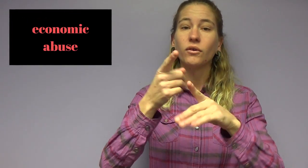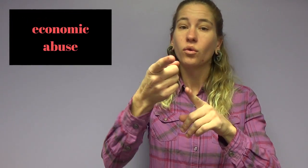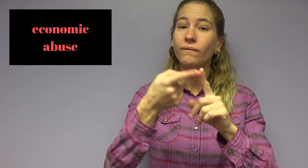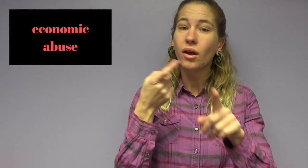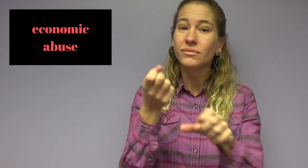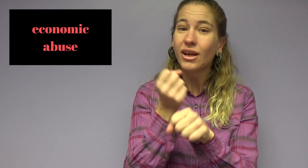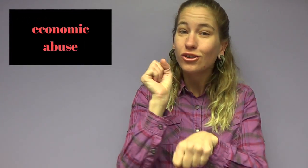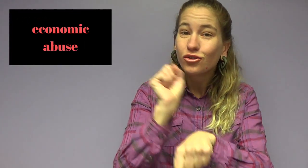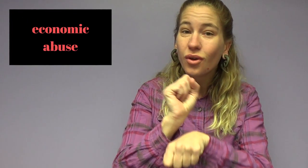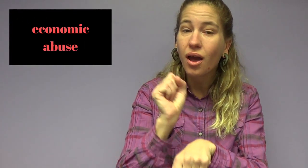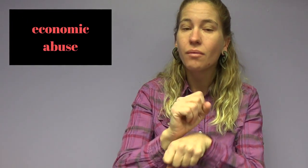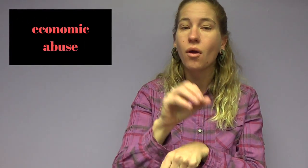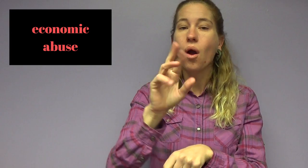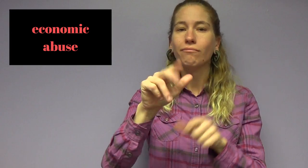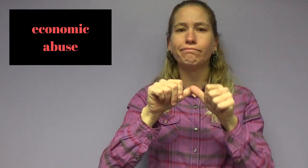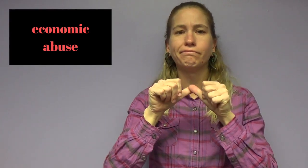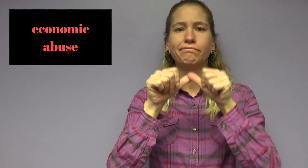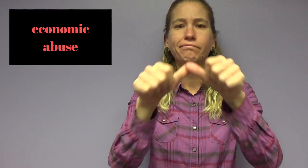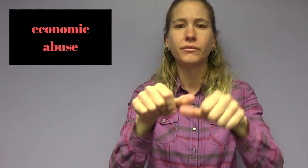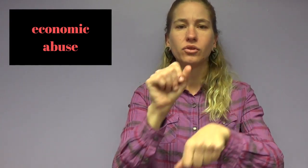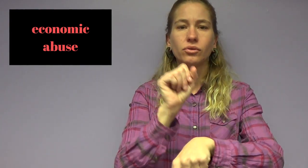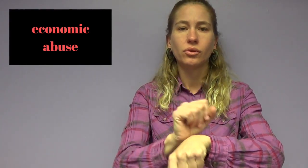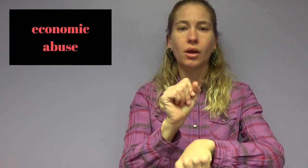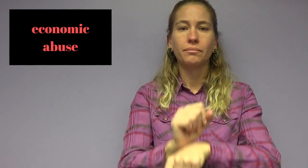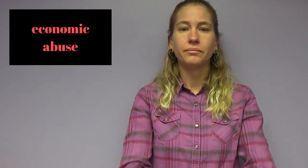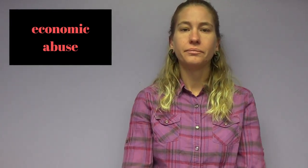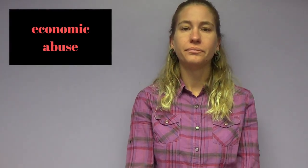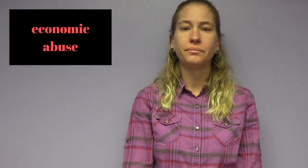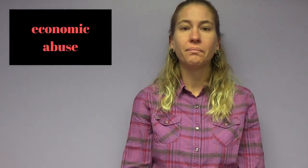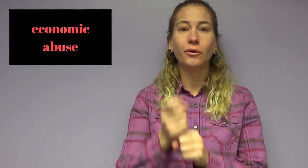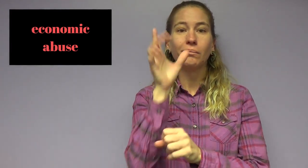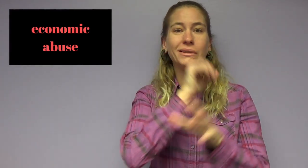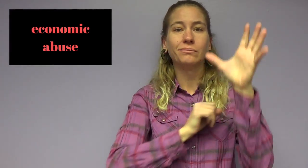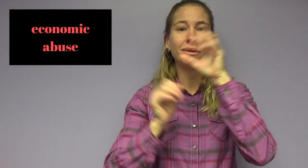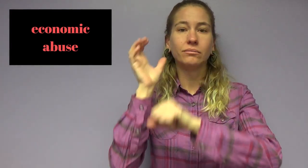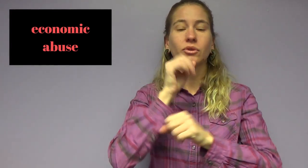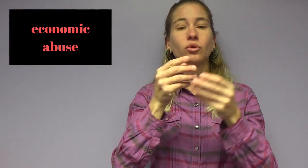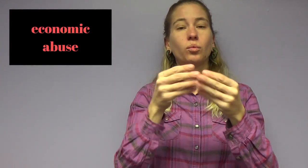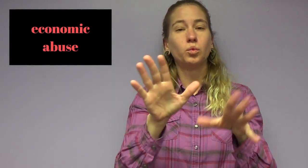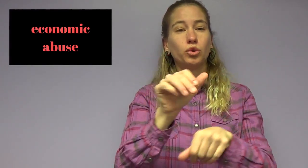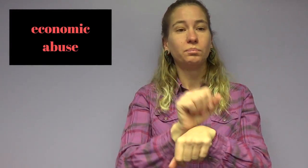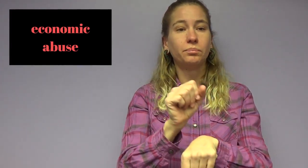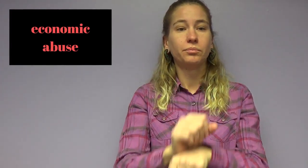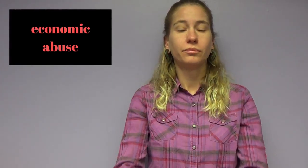Your partner prevents you from getting or keeping a job, makes you miss work and causes you to lose your job.